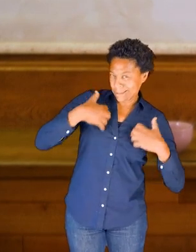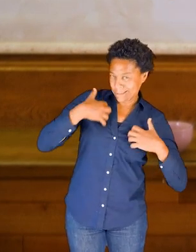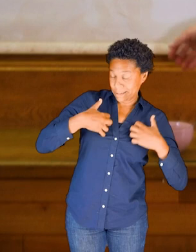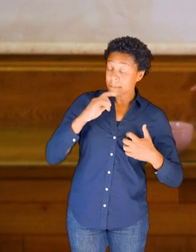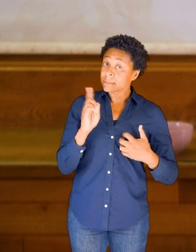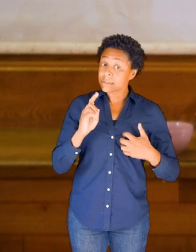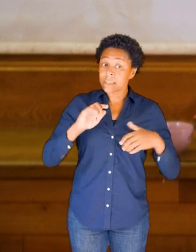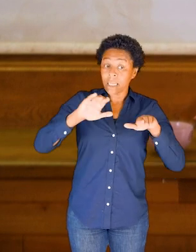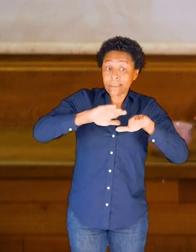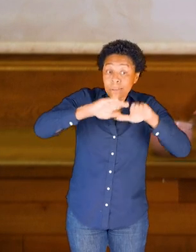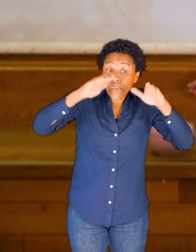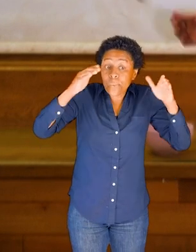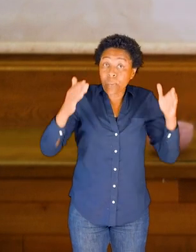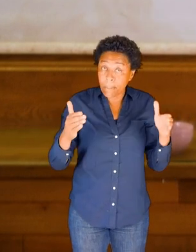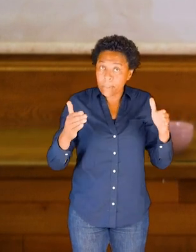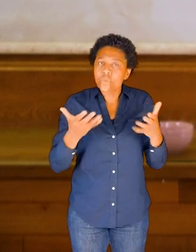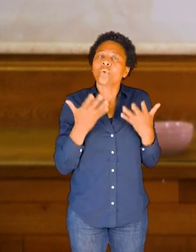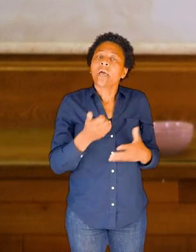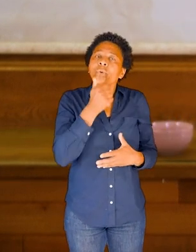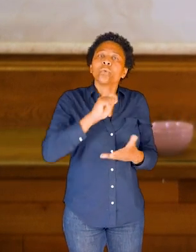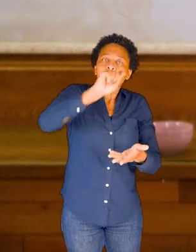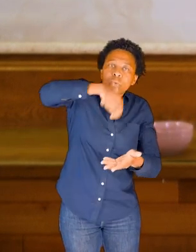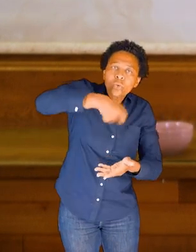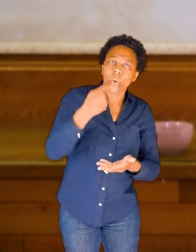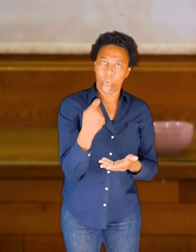So I'm going to take my spoon. So grab your spoon if you have one.